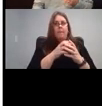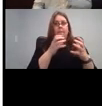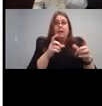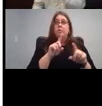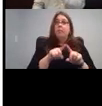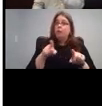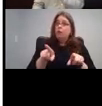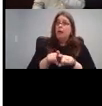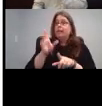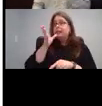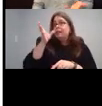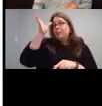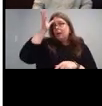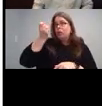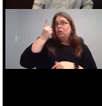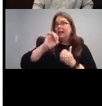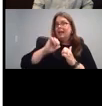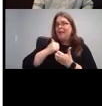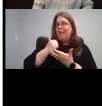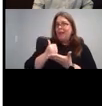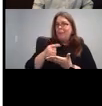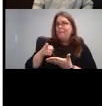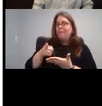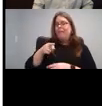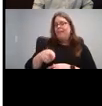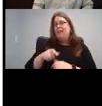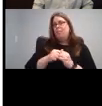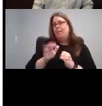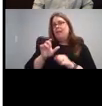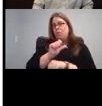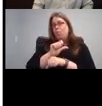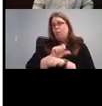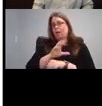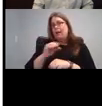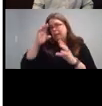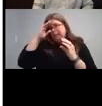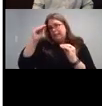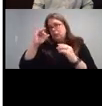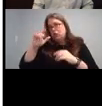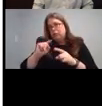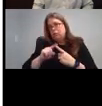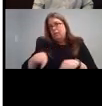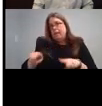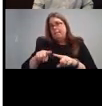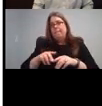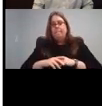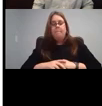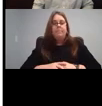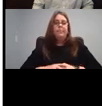part of being will be able to help with events to teach it. Okay.